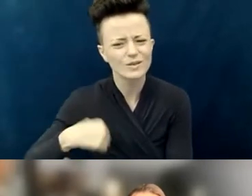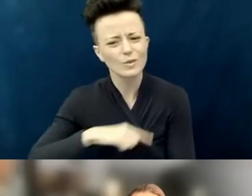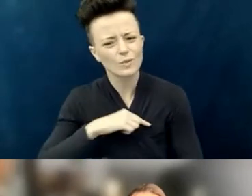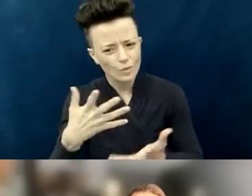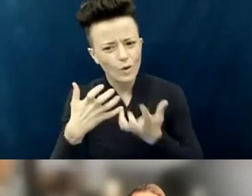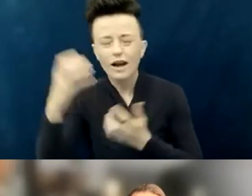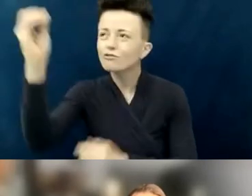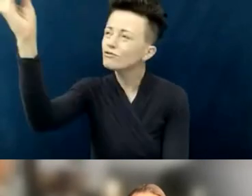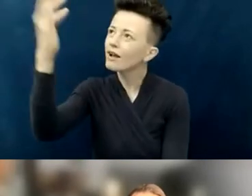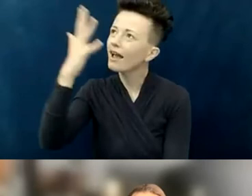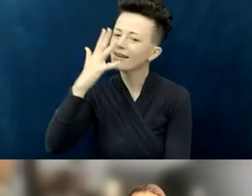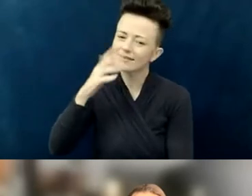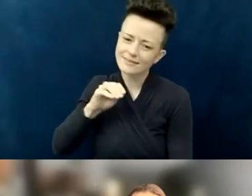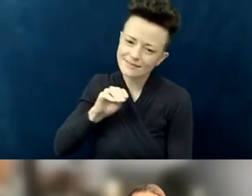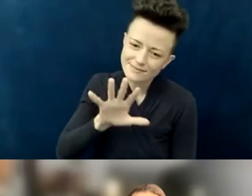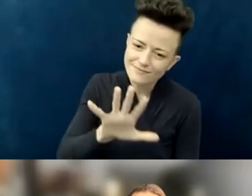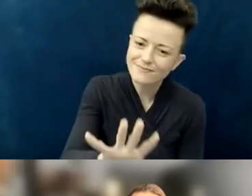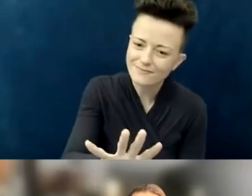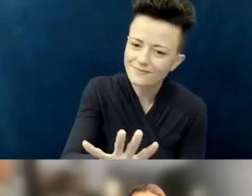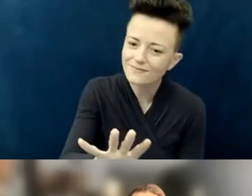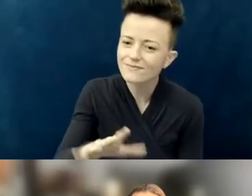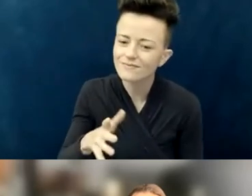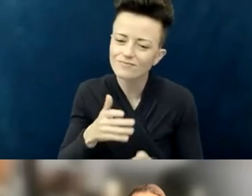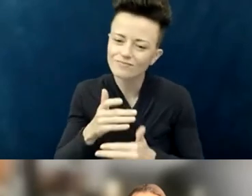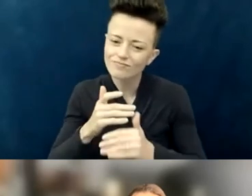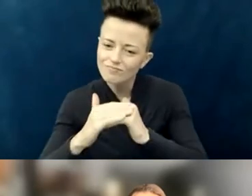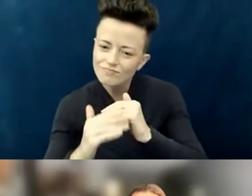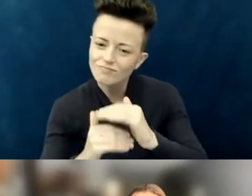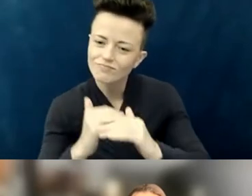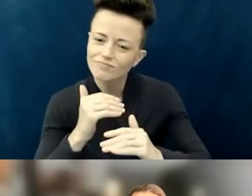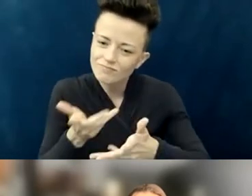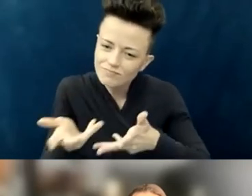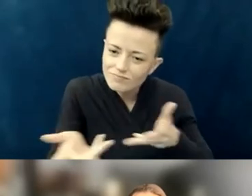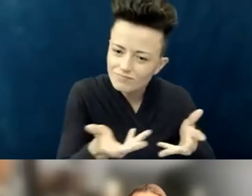and that we think about those impacted by disability